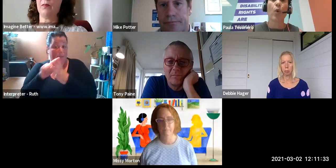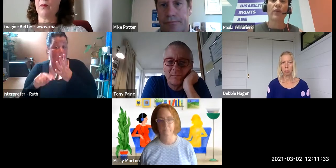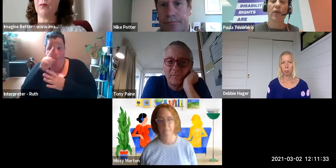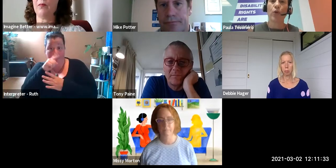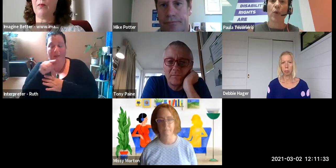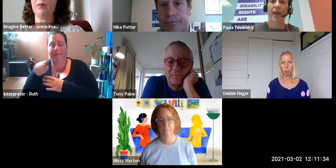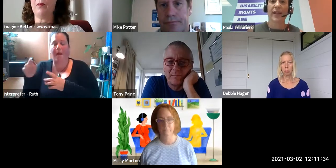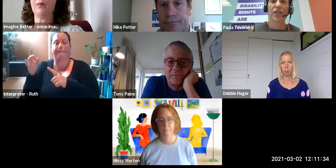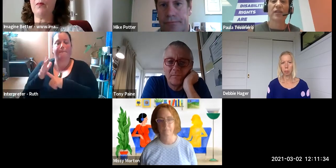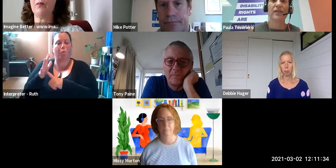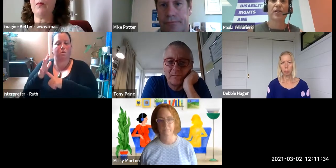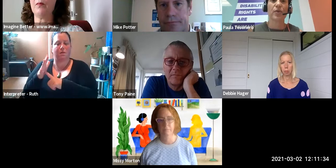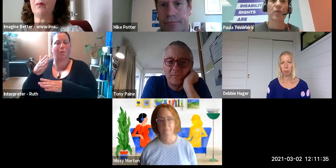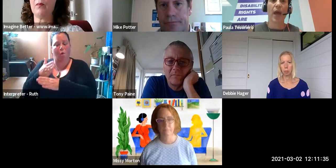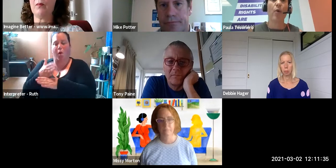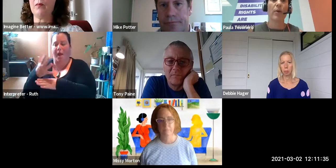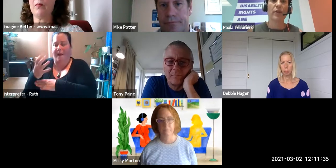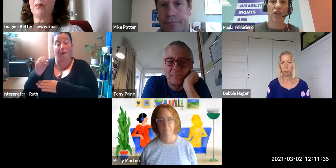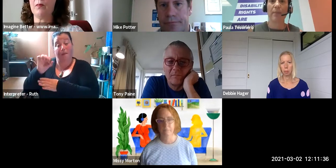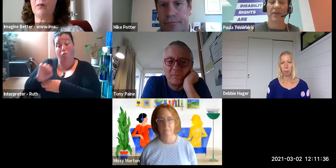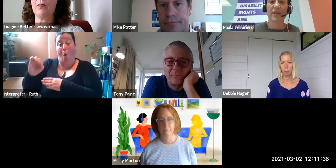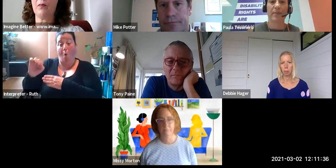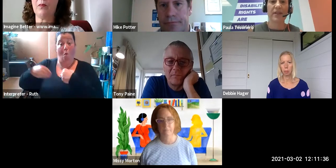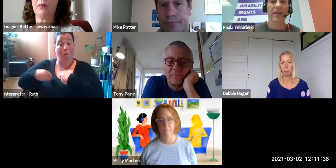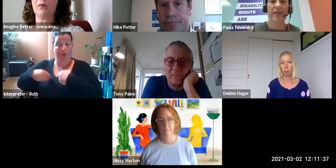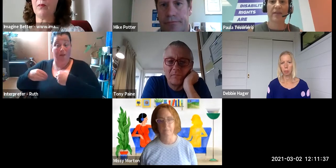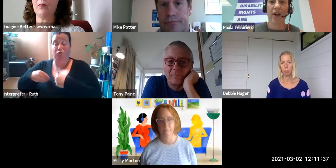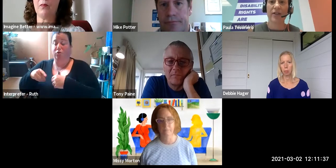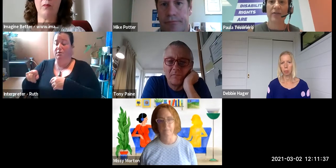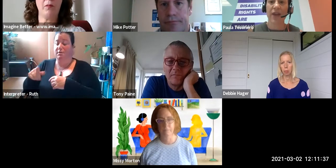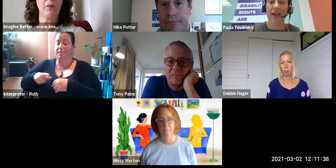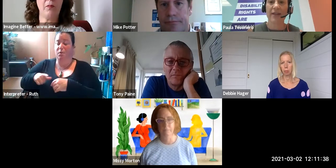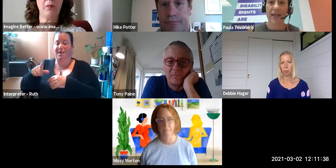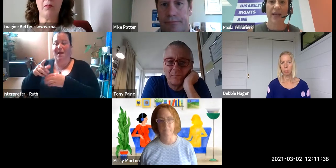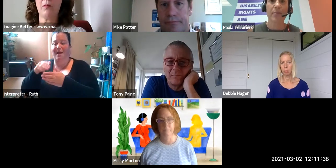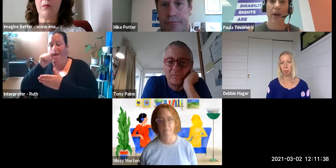within their own organisations to help shape the disability narrative and start to break